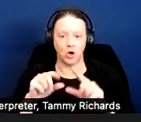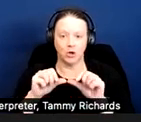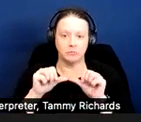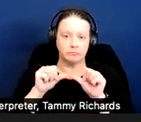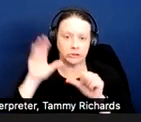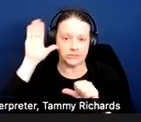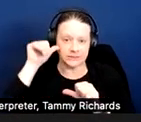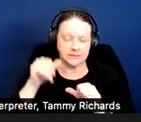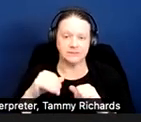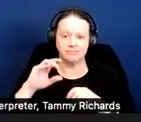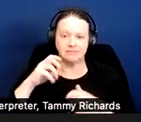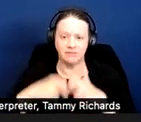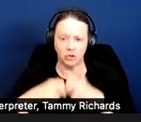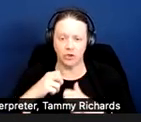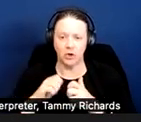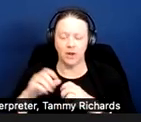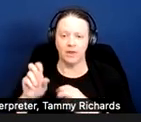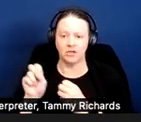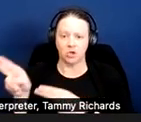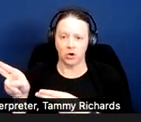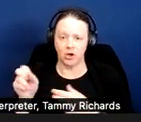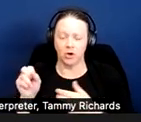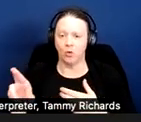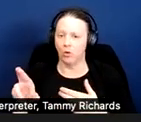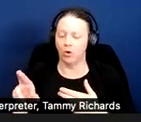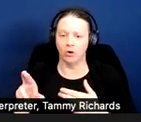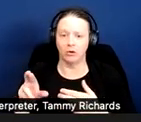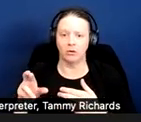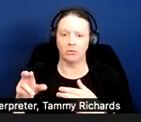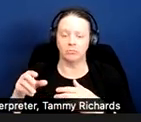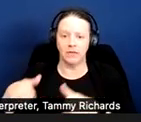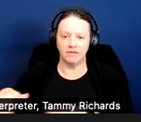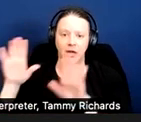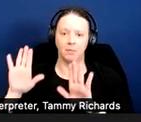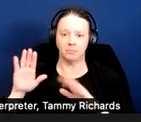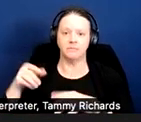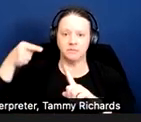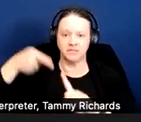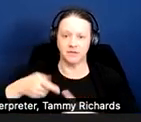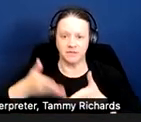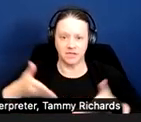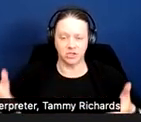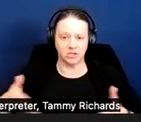with possessions, regardless of their actual value due to a perceived need to save the